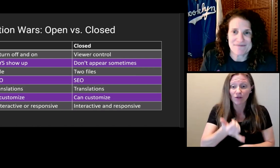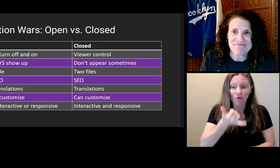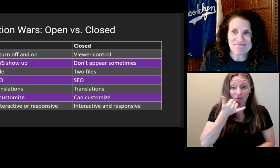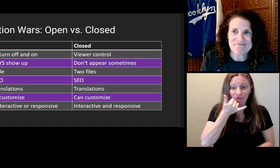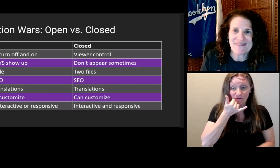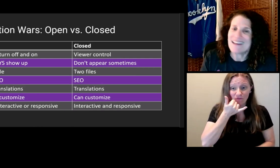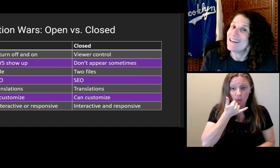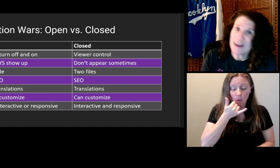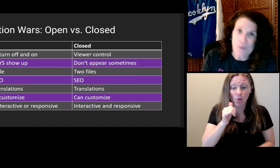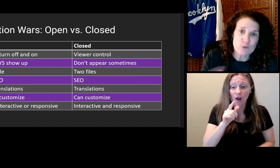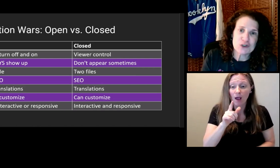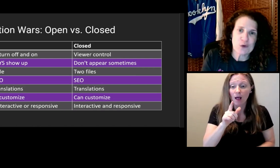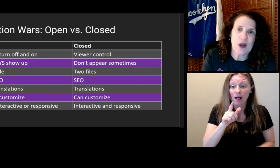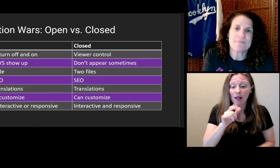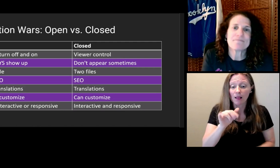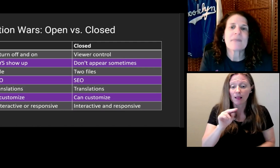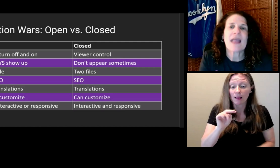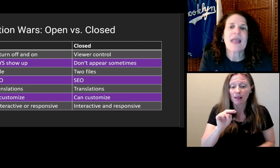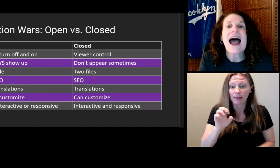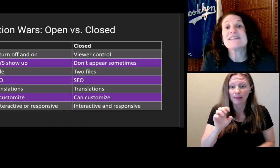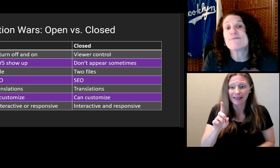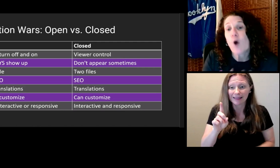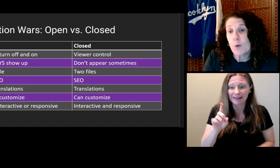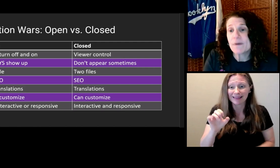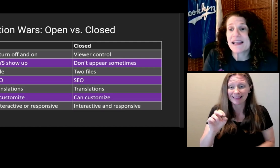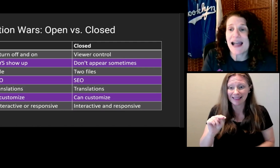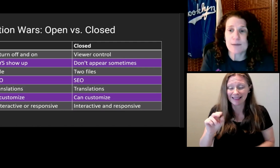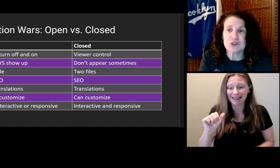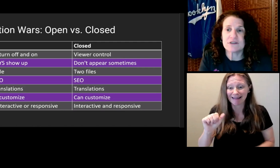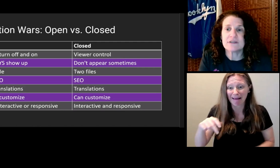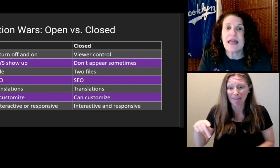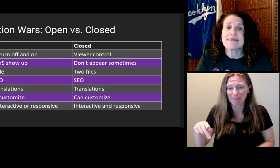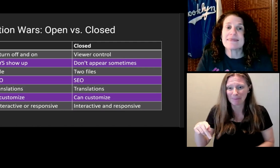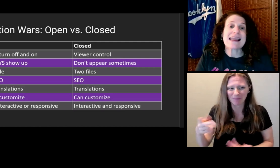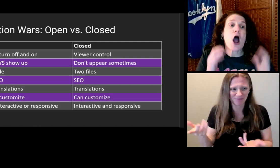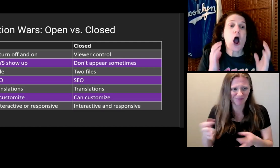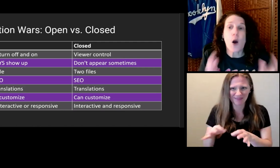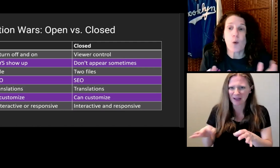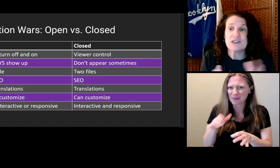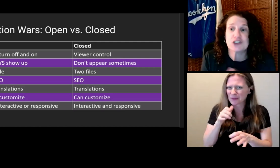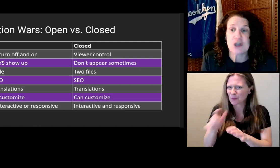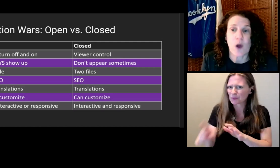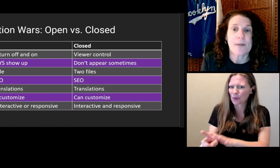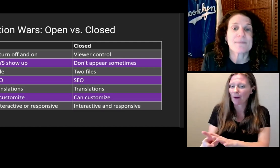won't show up. As for open captions, they always show up.